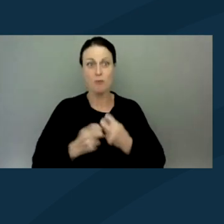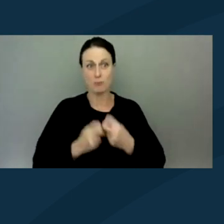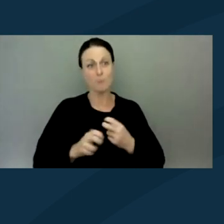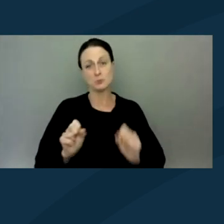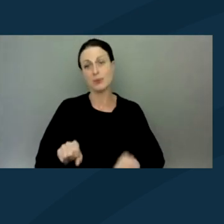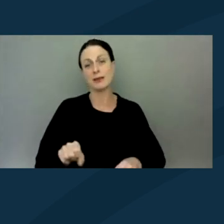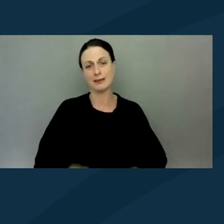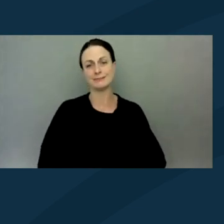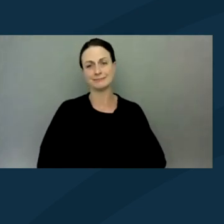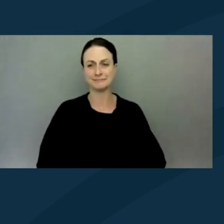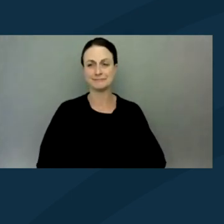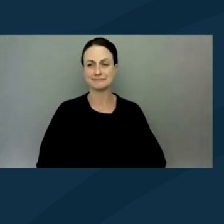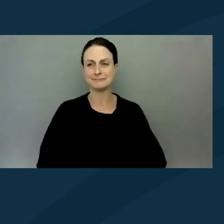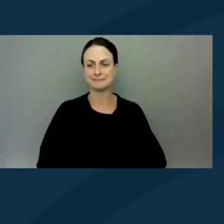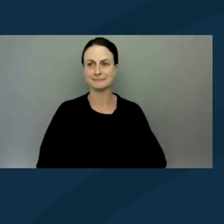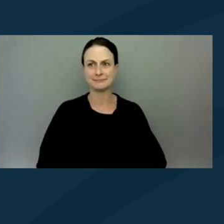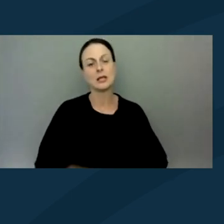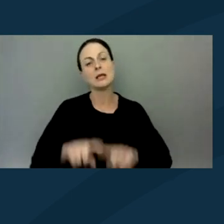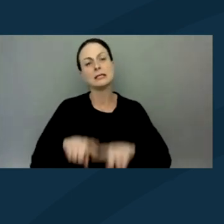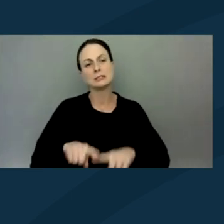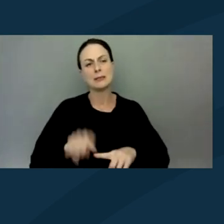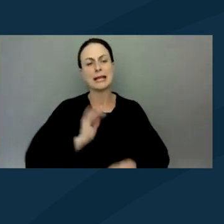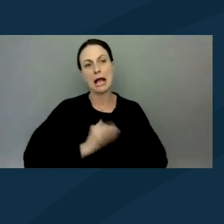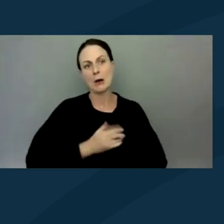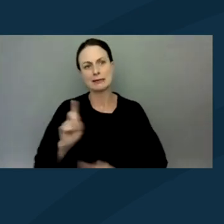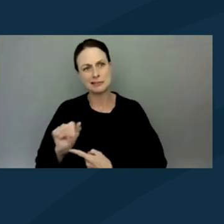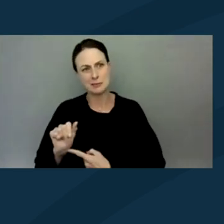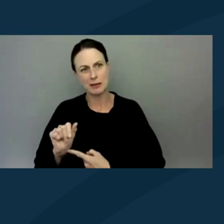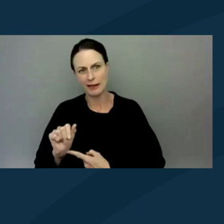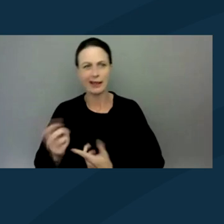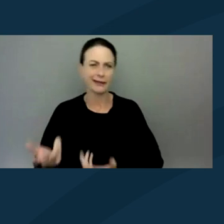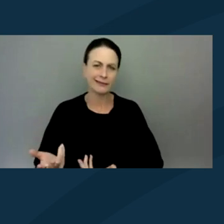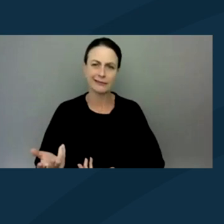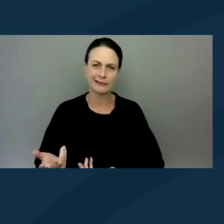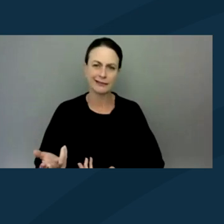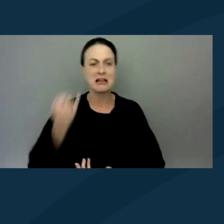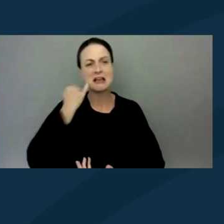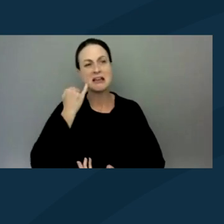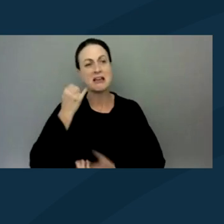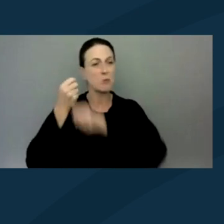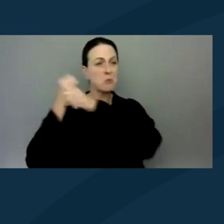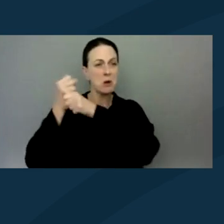Depending on our disabilities... I mean, if you're doing a protest, you wanna bump something up,